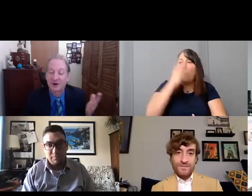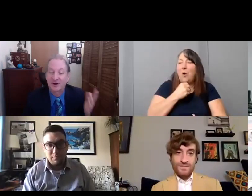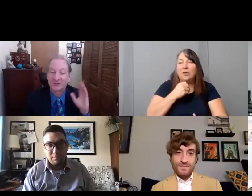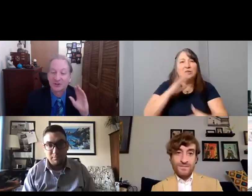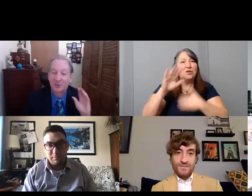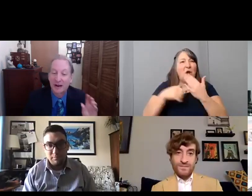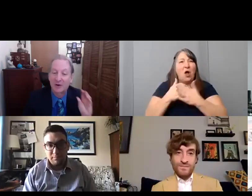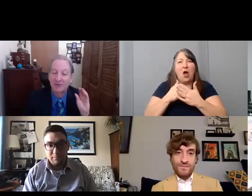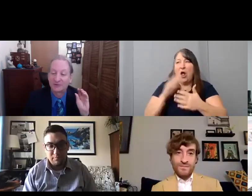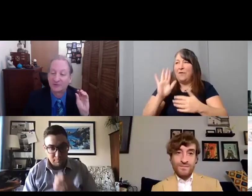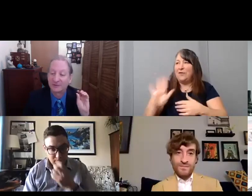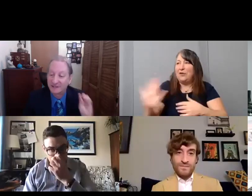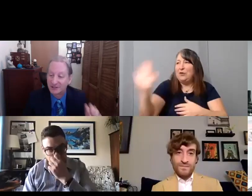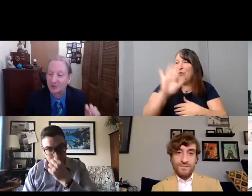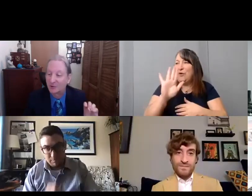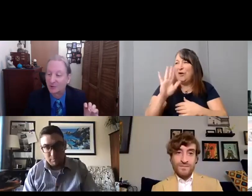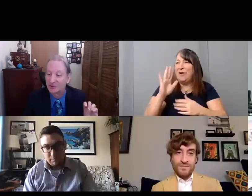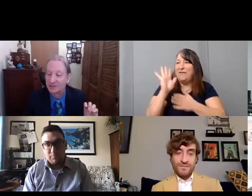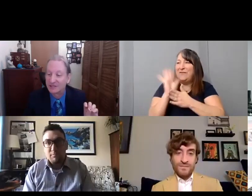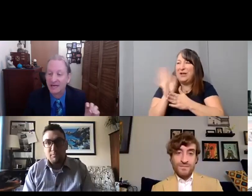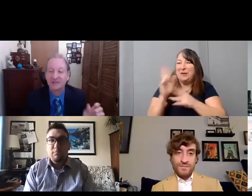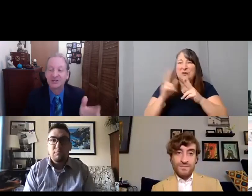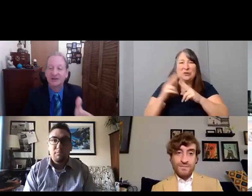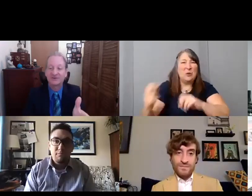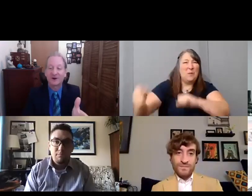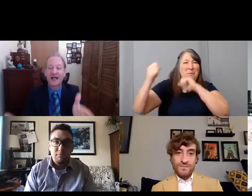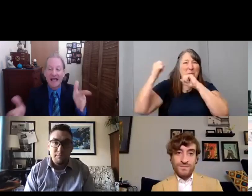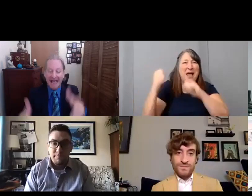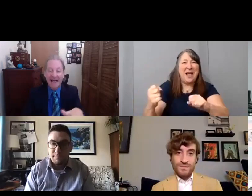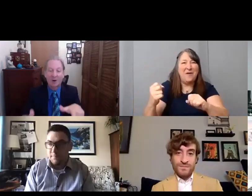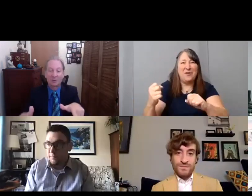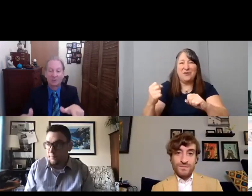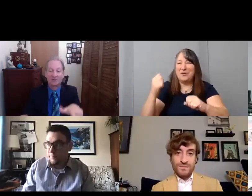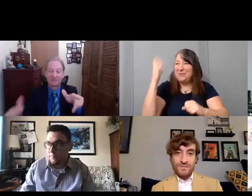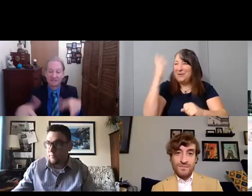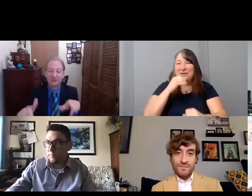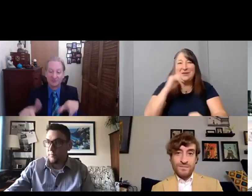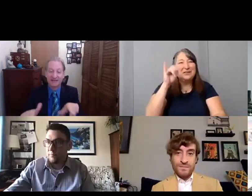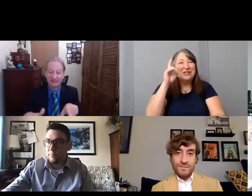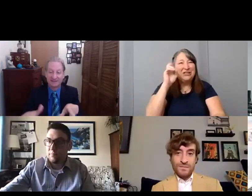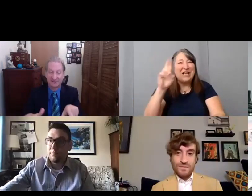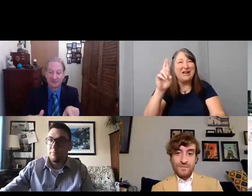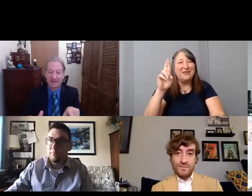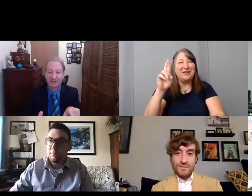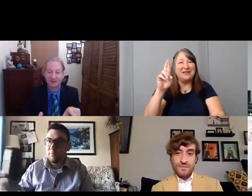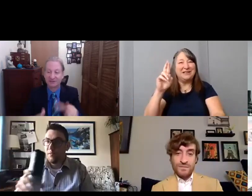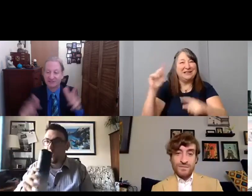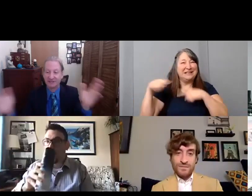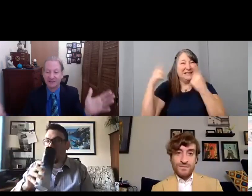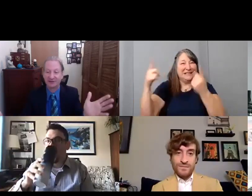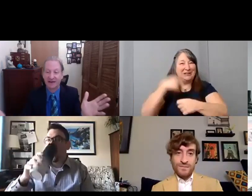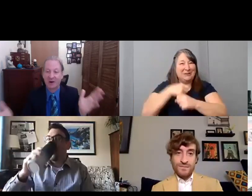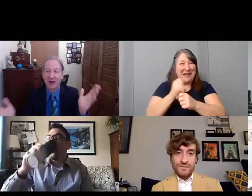are so powerful and so gorgeous. Jennifer how. [Jennifer]. Yeah. [David]. Since you made this film last year, it's been a year now,